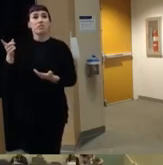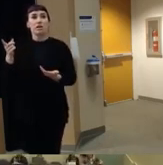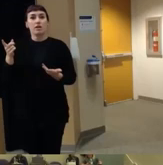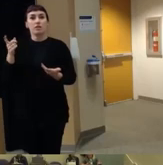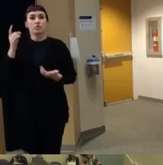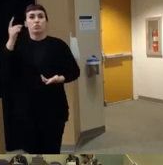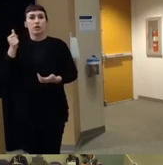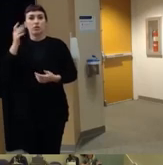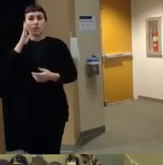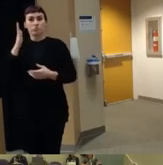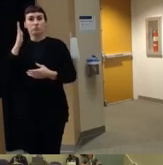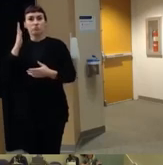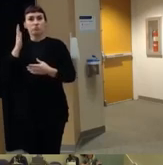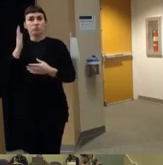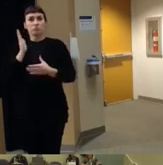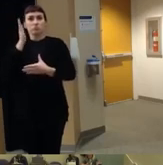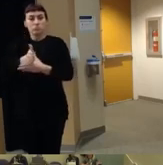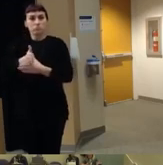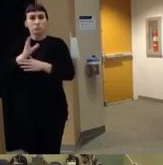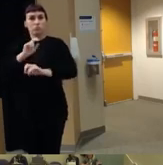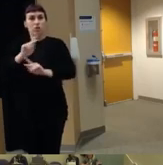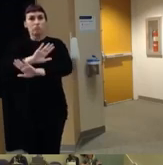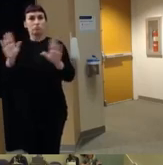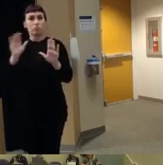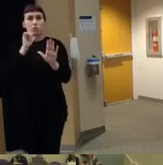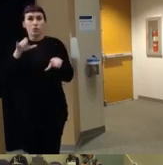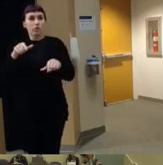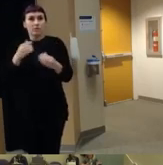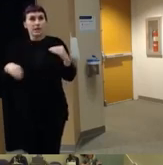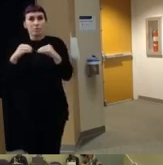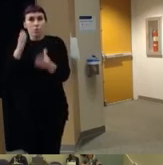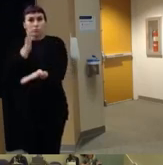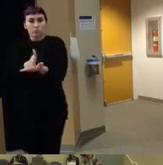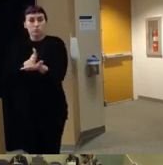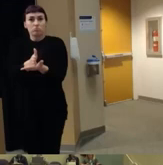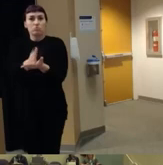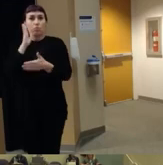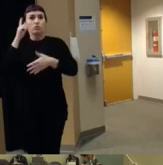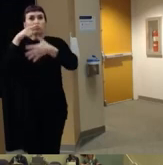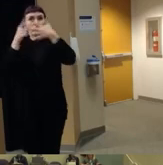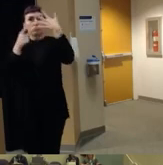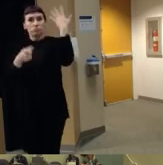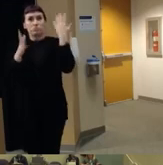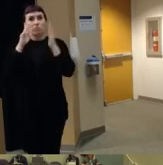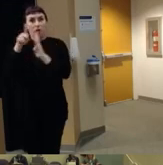step in and say okay we're not going to do this anymore we're going to do XYZ policy-wise to